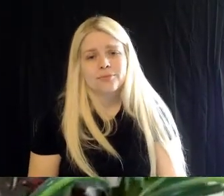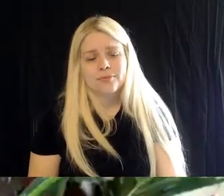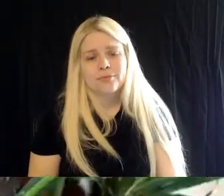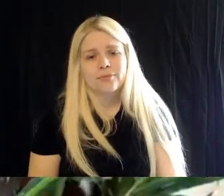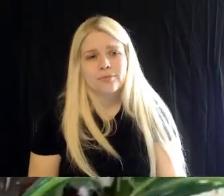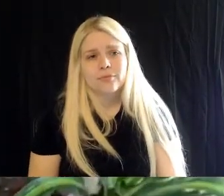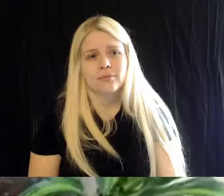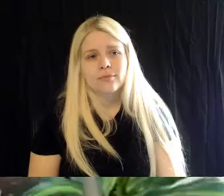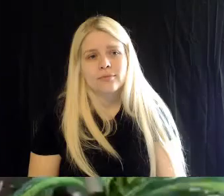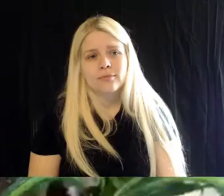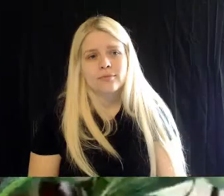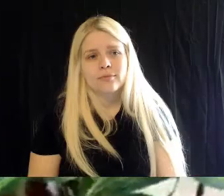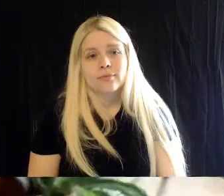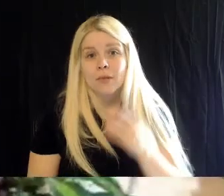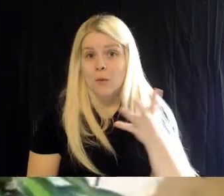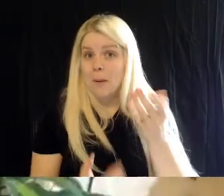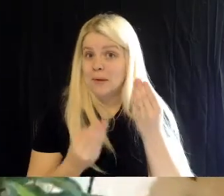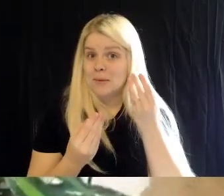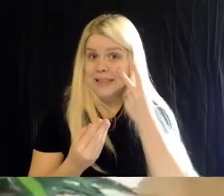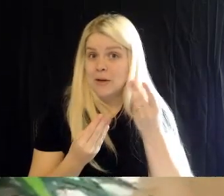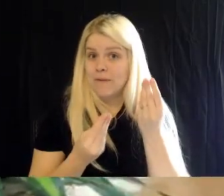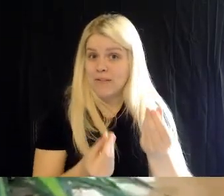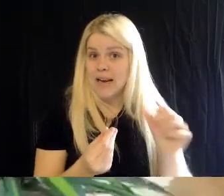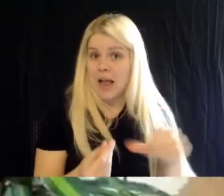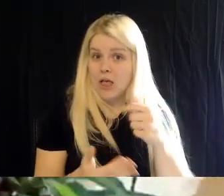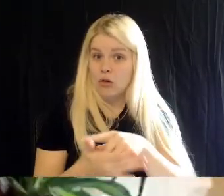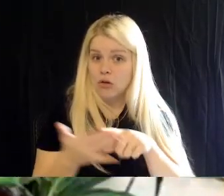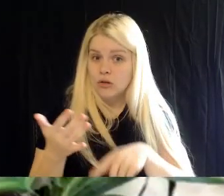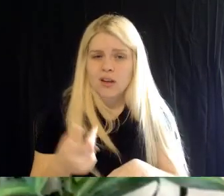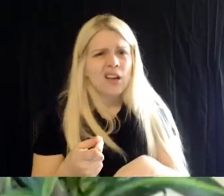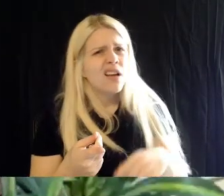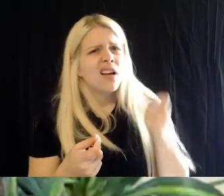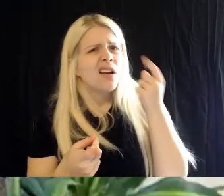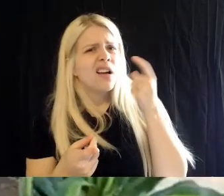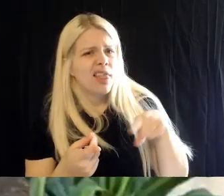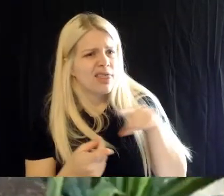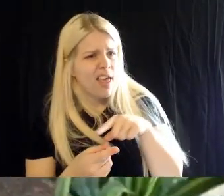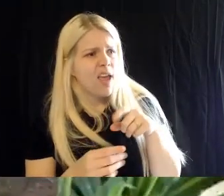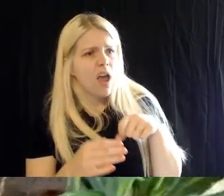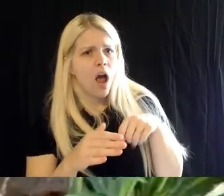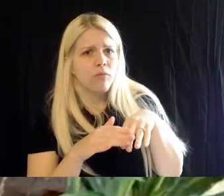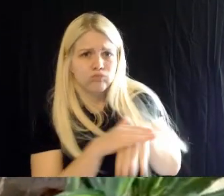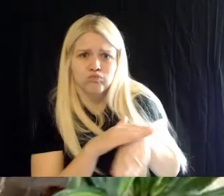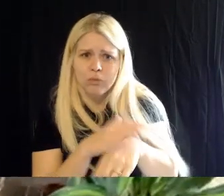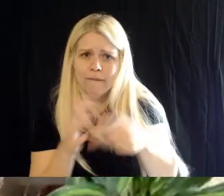Britt: Would you guys like to see us feed the rest- Brad: Now, do these reproduce as quickly as the domesticated chickens? People are asking.